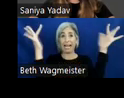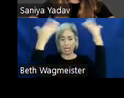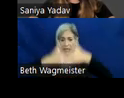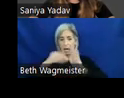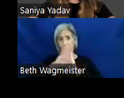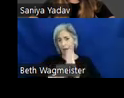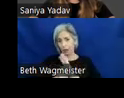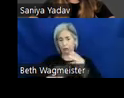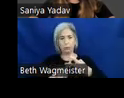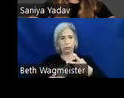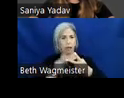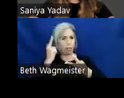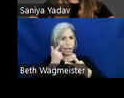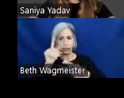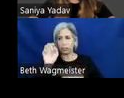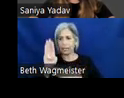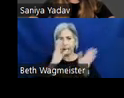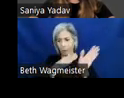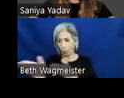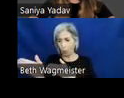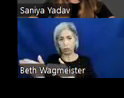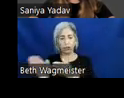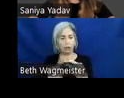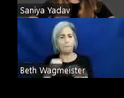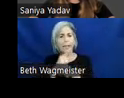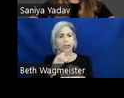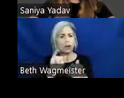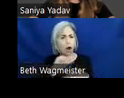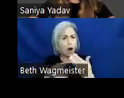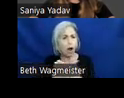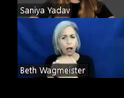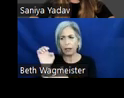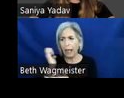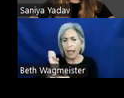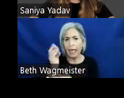logical tab order, make sure that all elements that can be interacted with